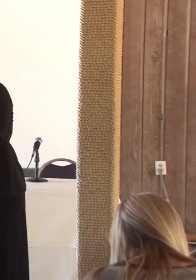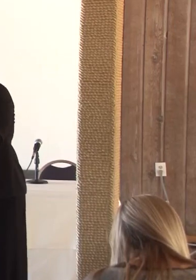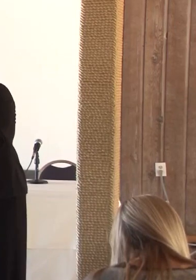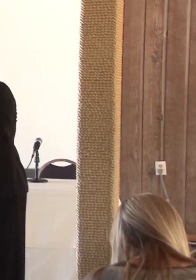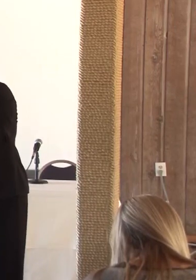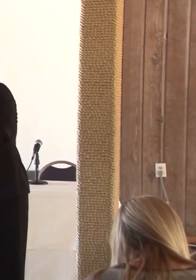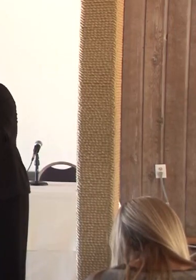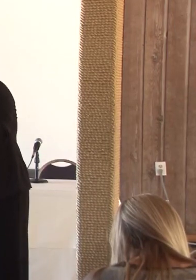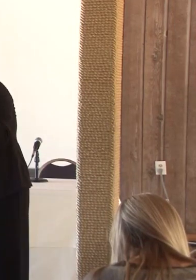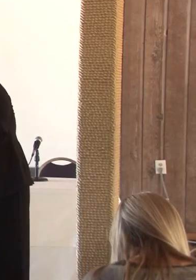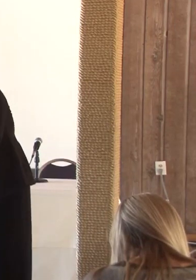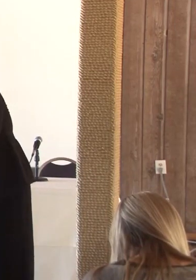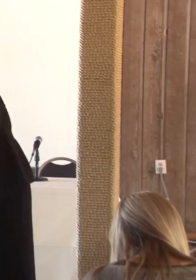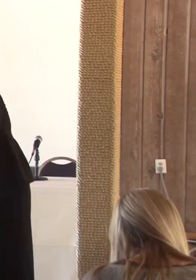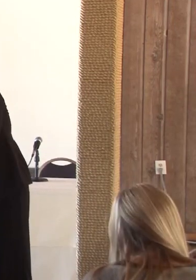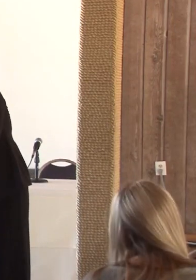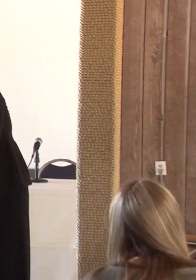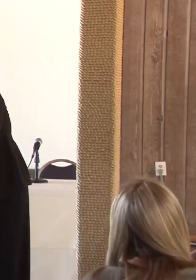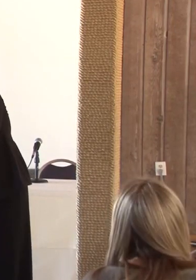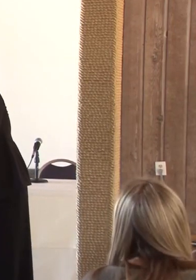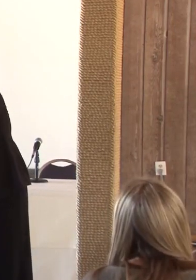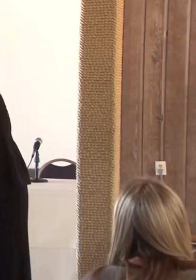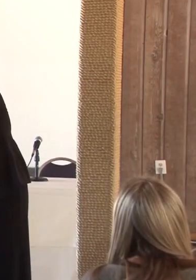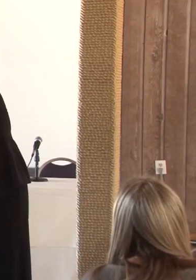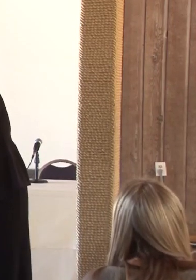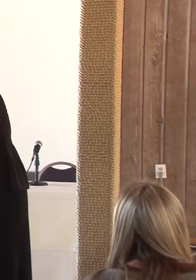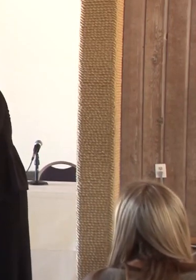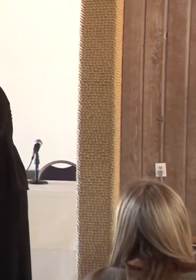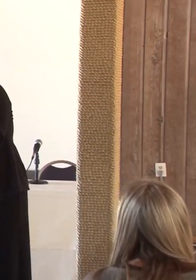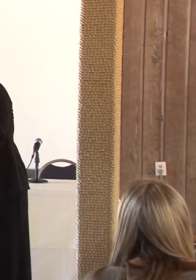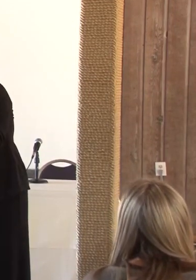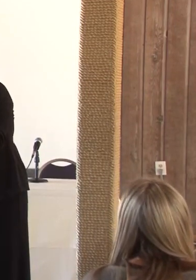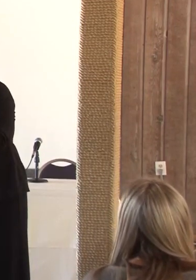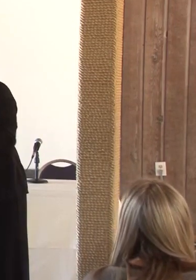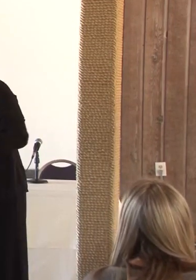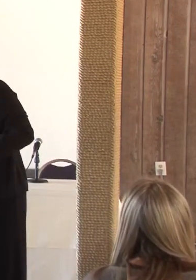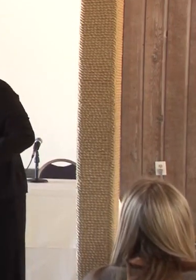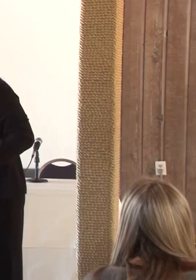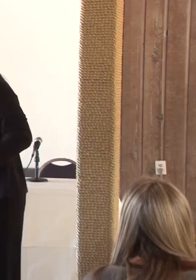need help with or support with or maybe they just need someone to talk to.